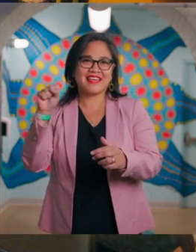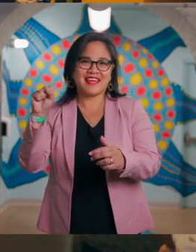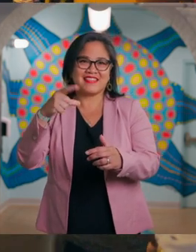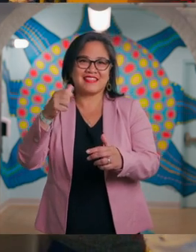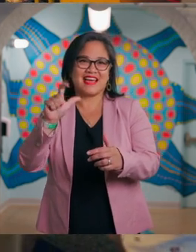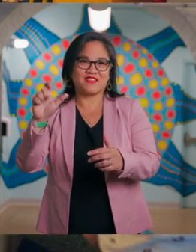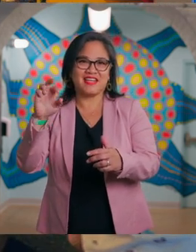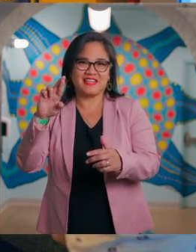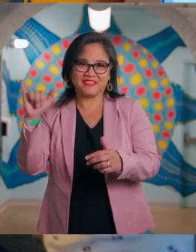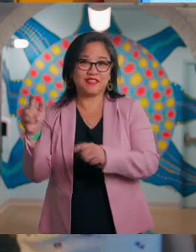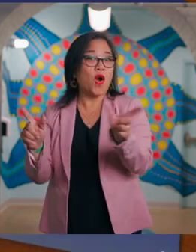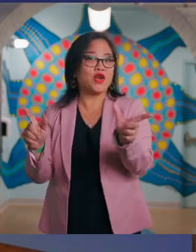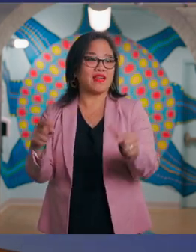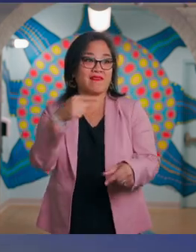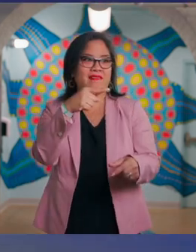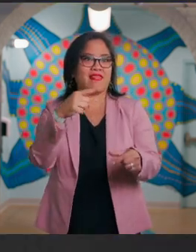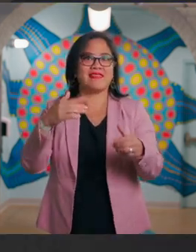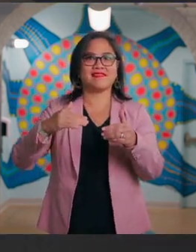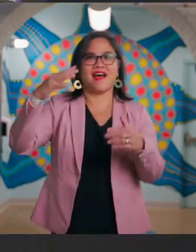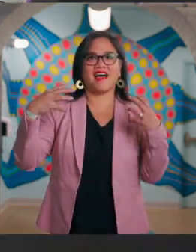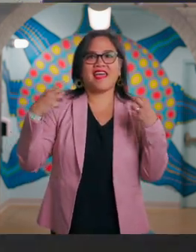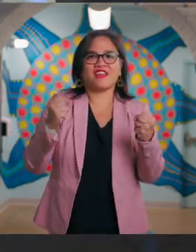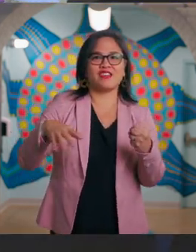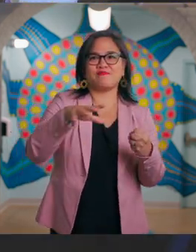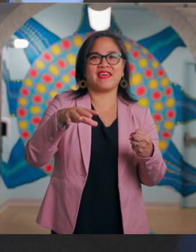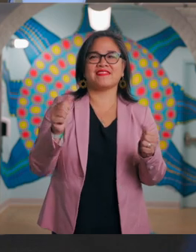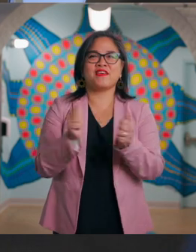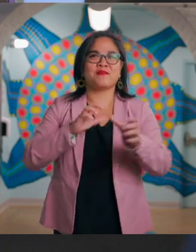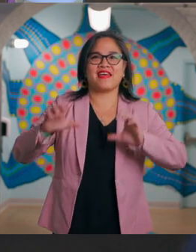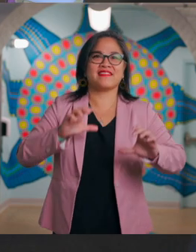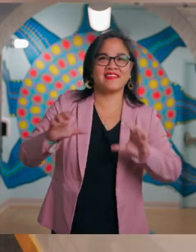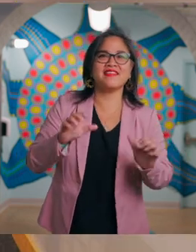a high energy space with activities that help us communicate kindness.